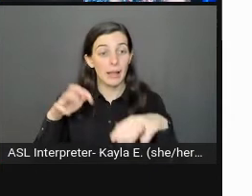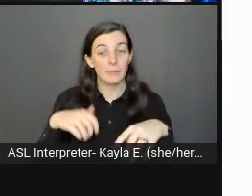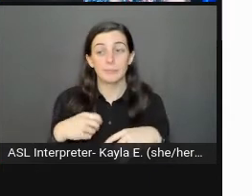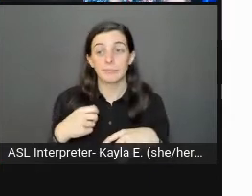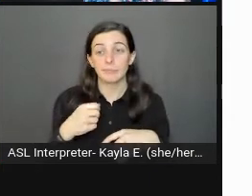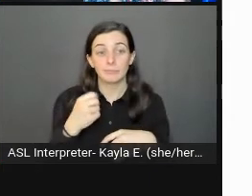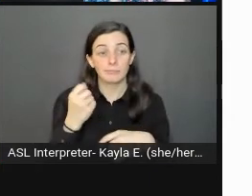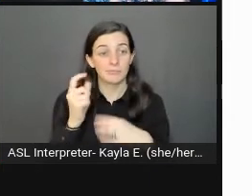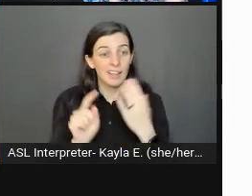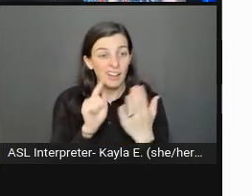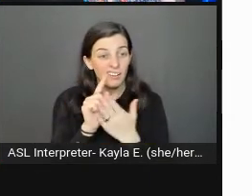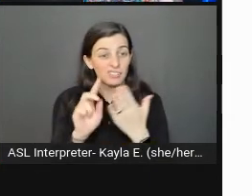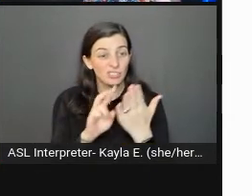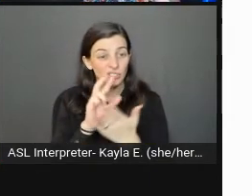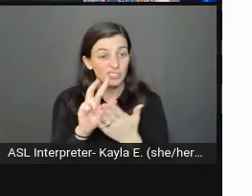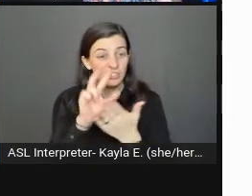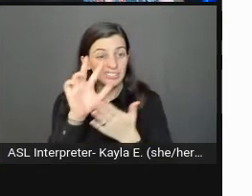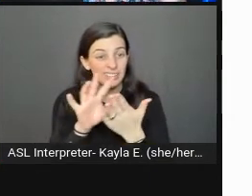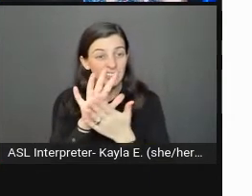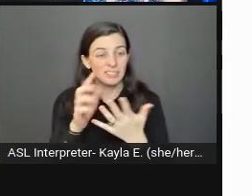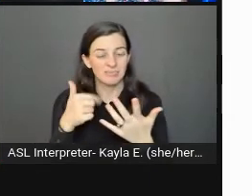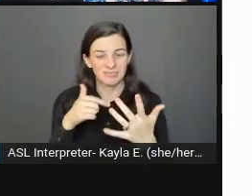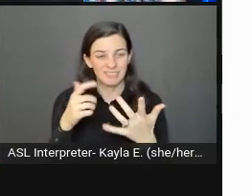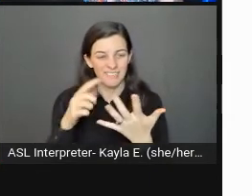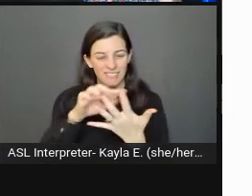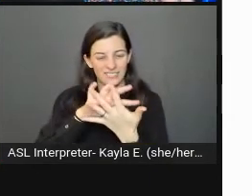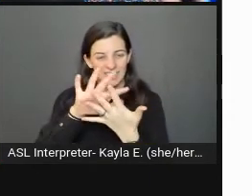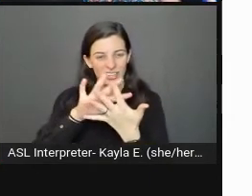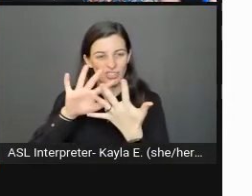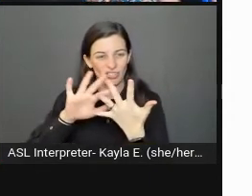my fingers have just had it and I have to take a break.